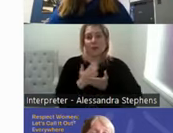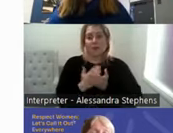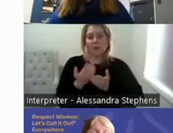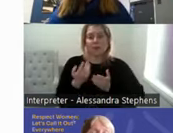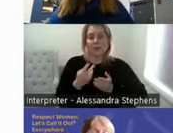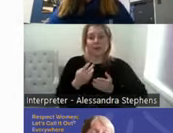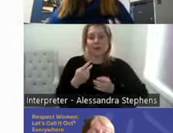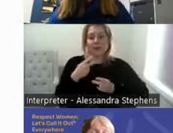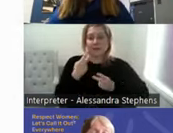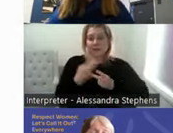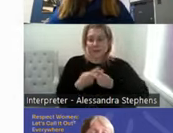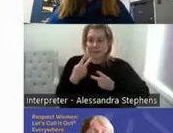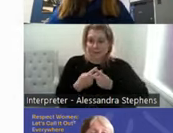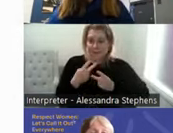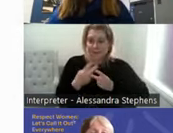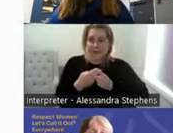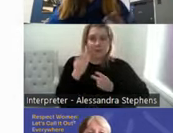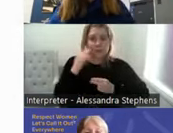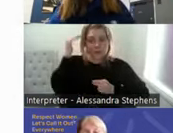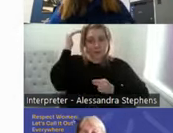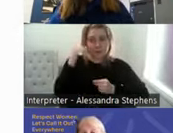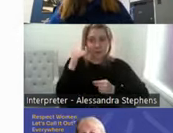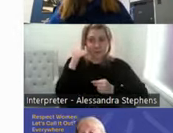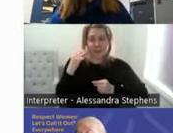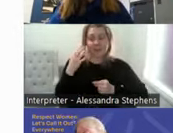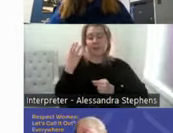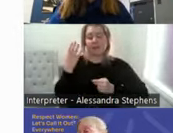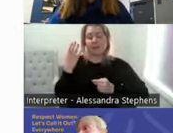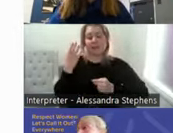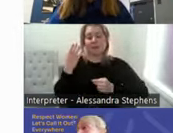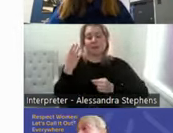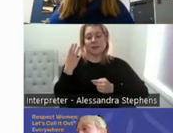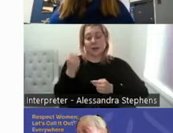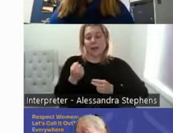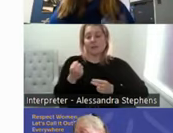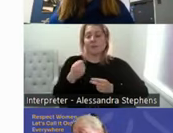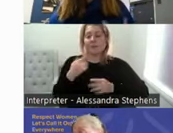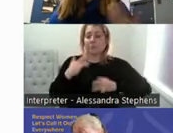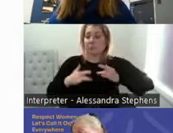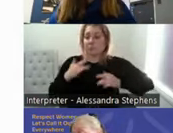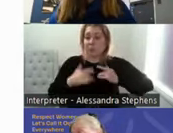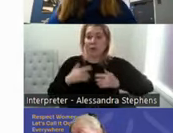And I worked certainly with my aunt who had early onset dementia and sexuality was a really